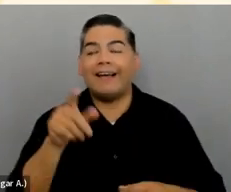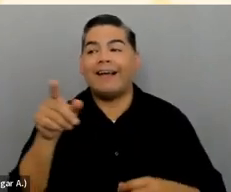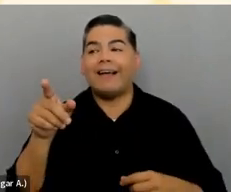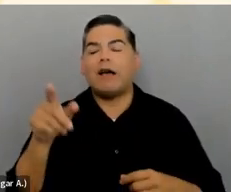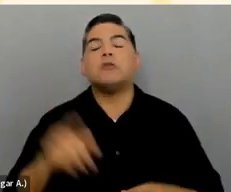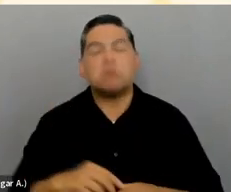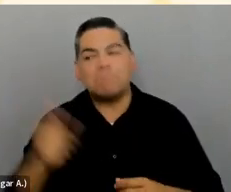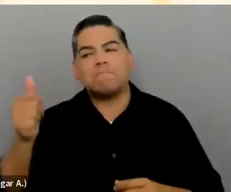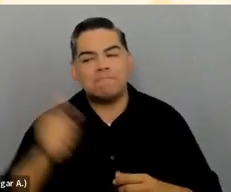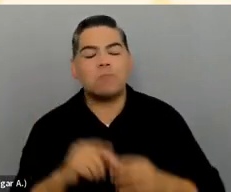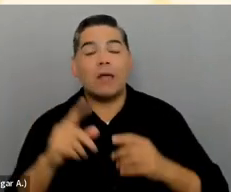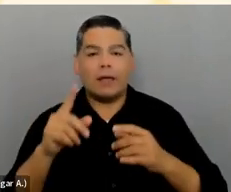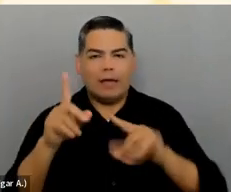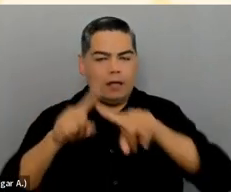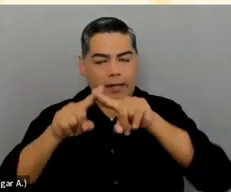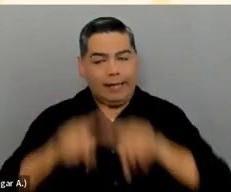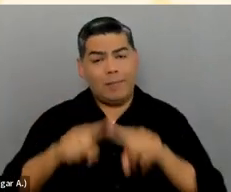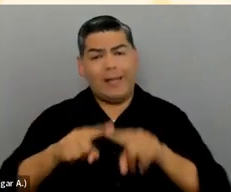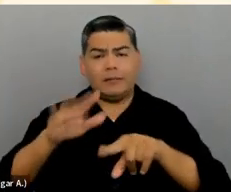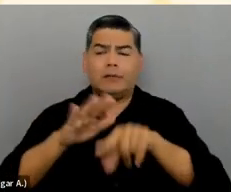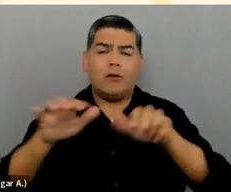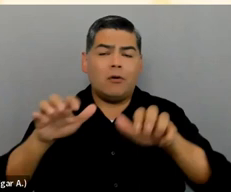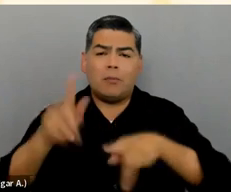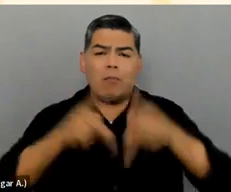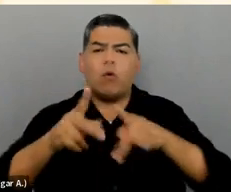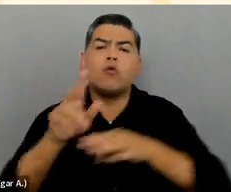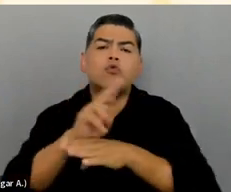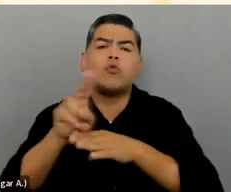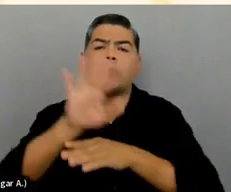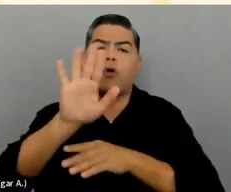If you are speaking to a bilingual audience,